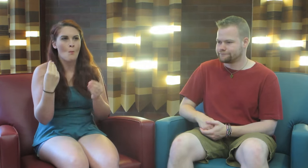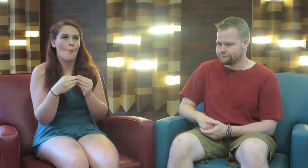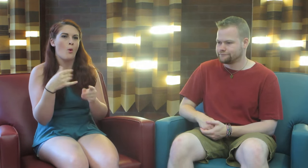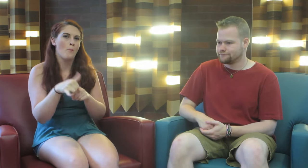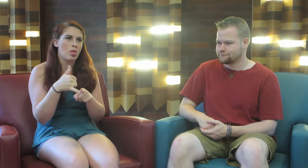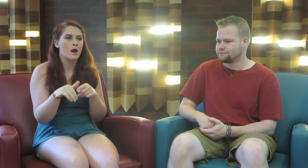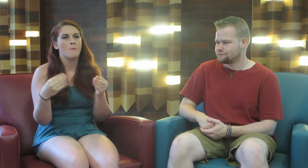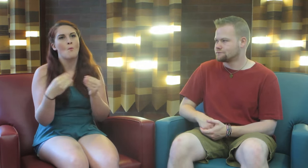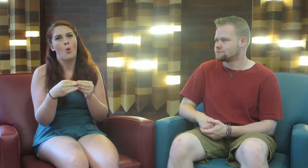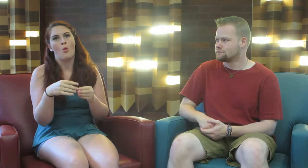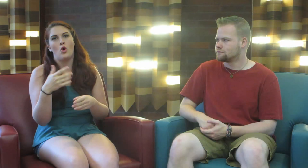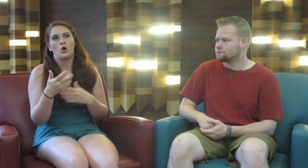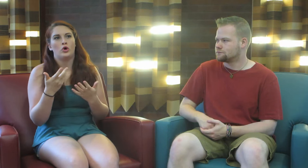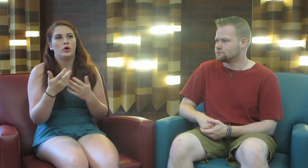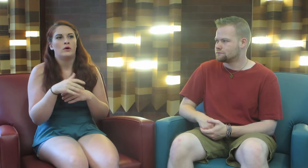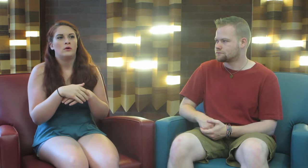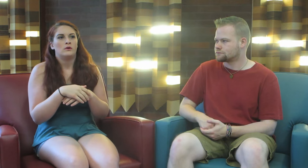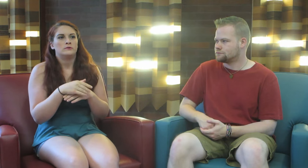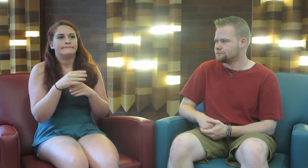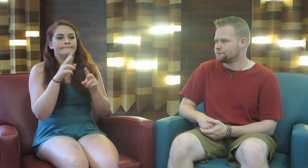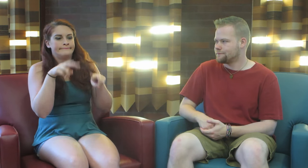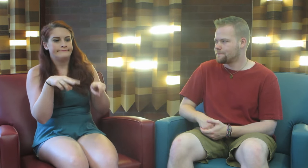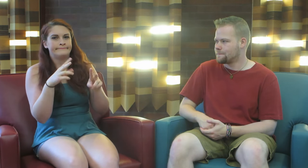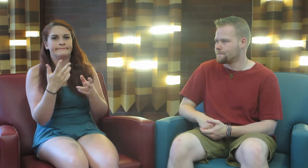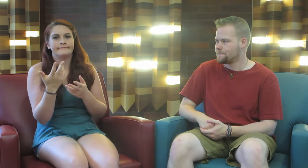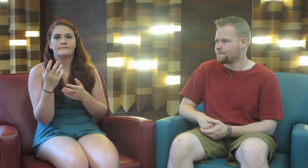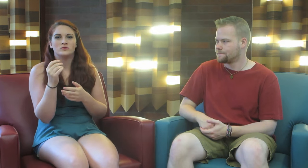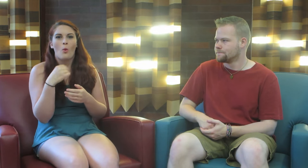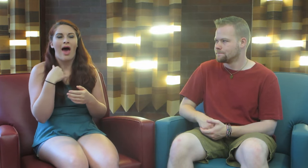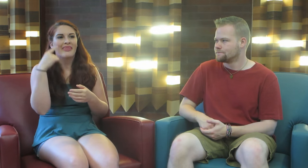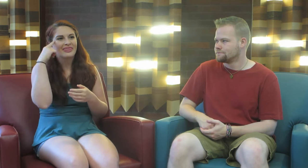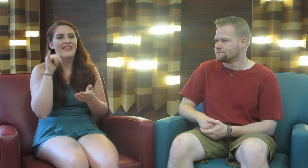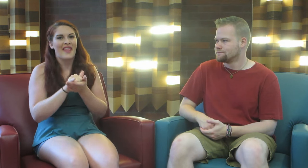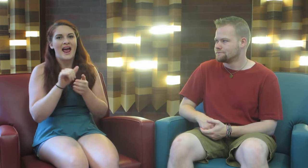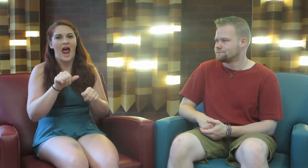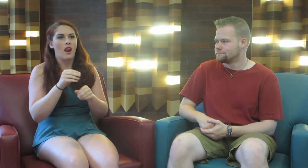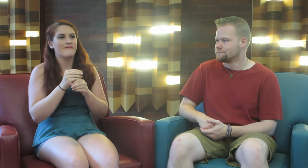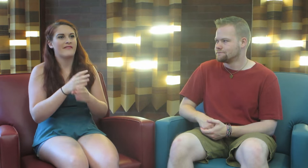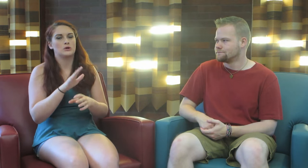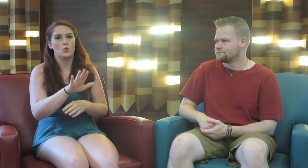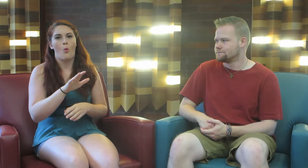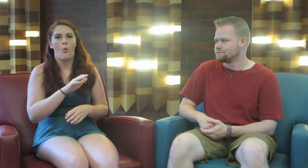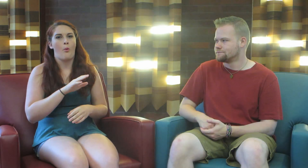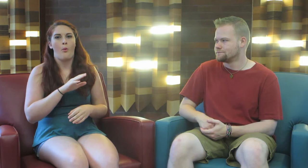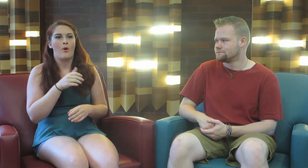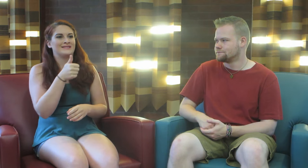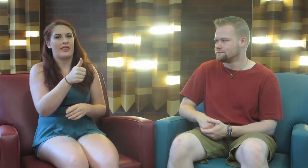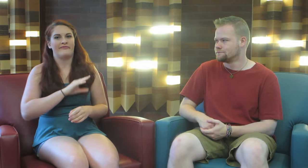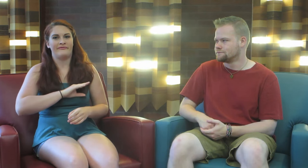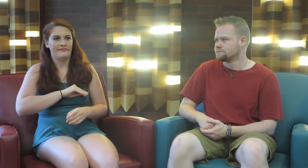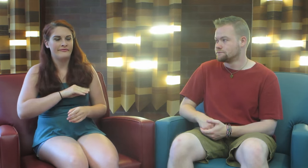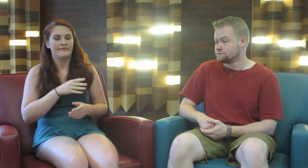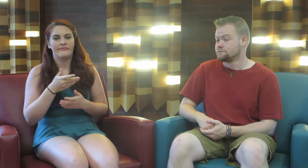More bullying, more looking-down-on, so I think that can affect your self-esteem.